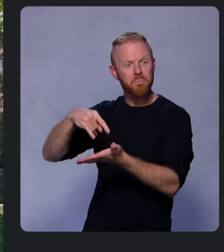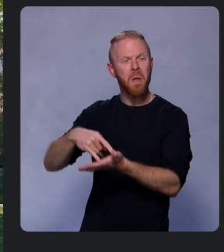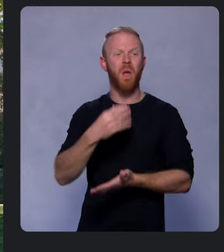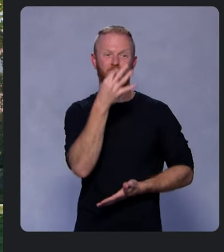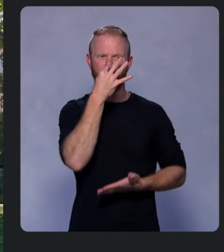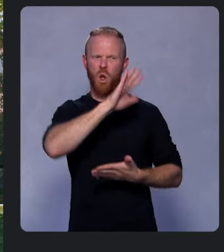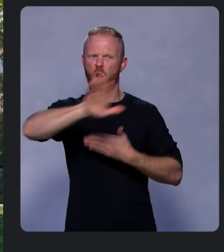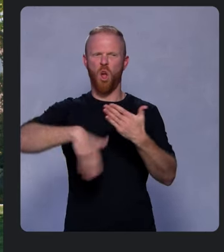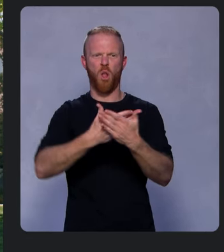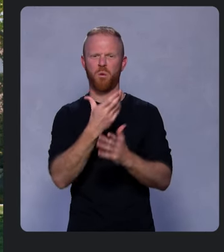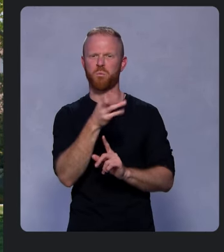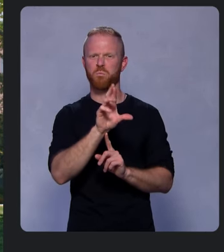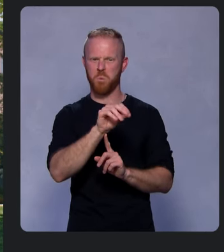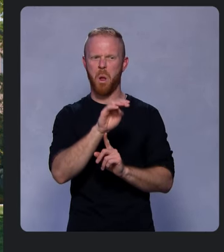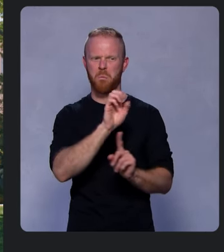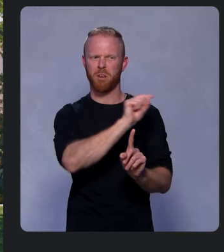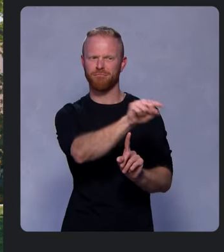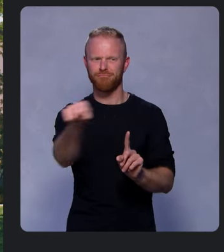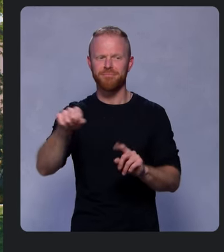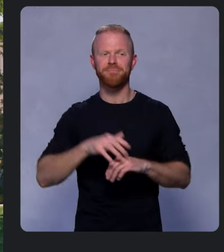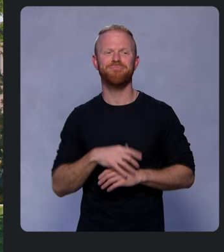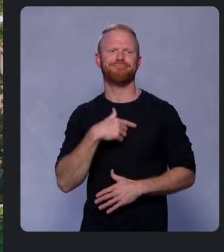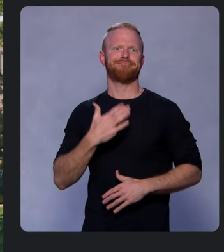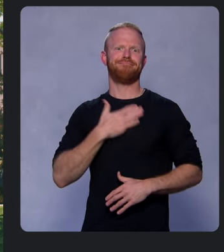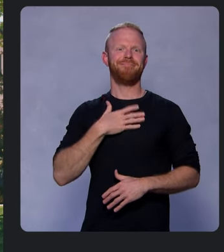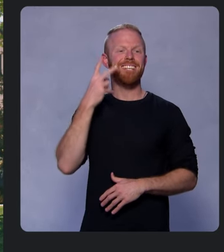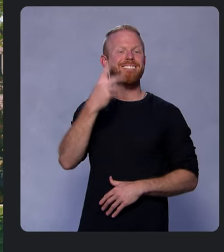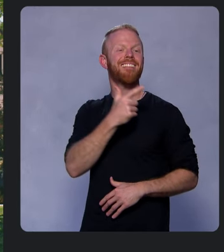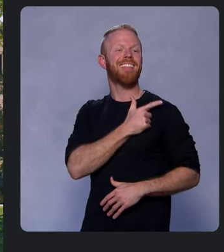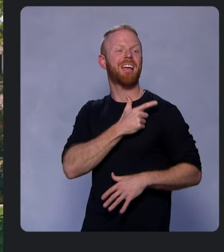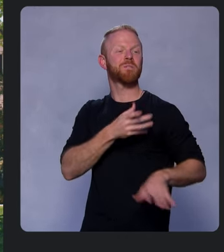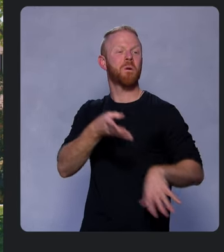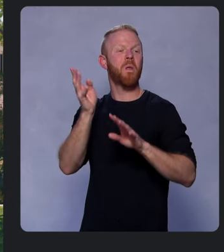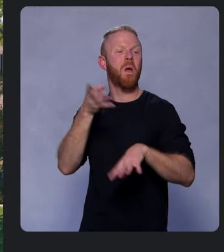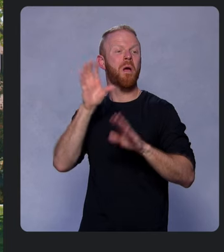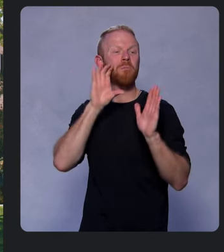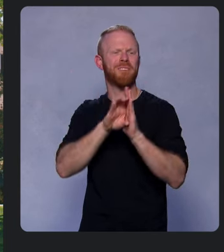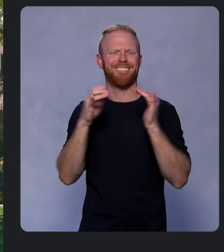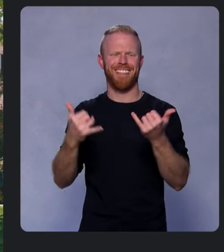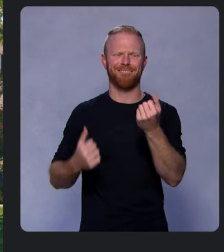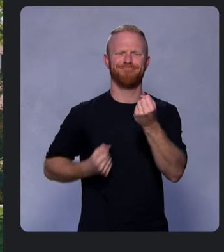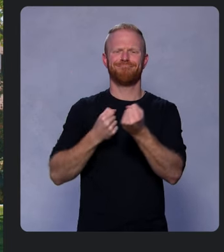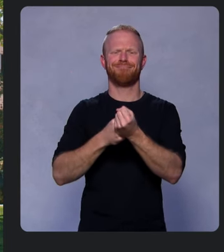We’re also glad to see that lazy loading of images is now supported natively across all modern browsers,